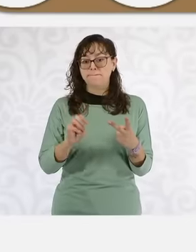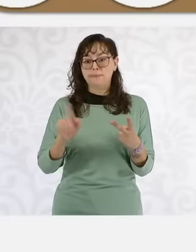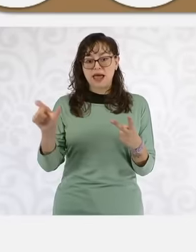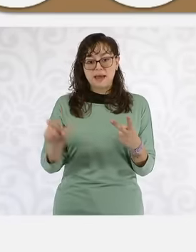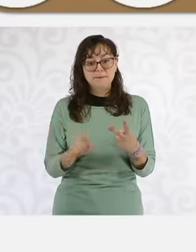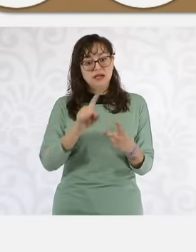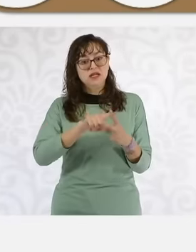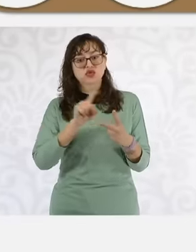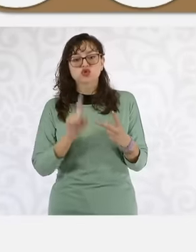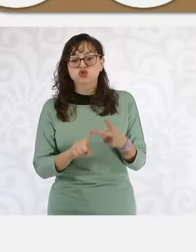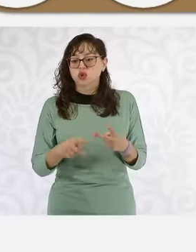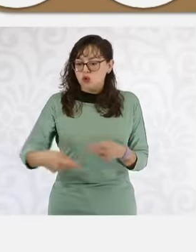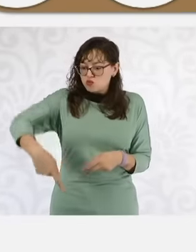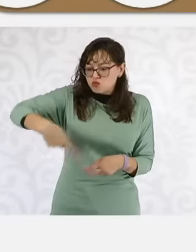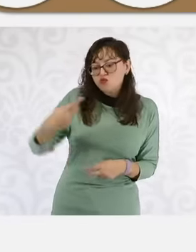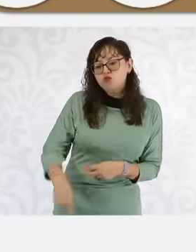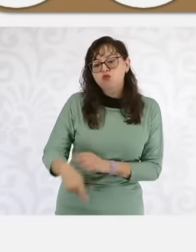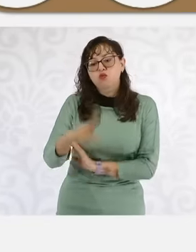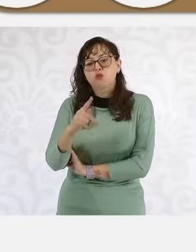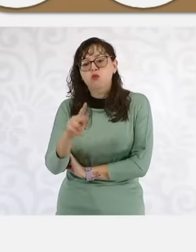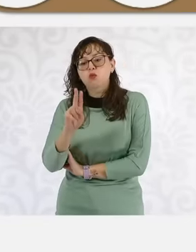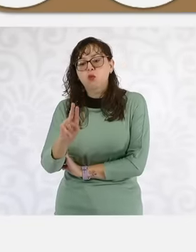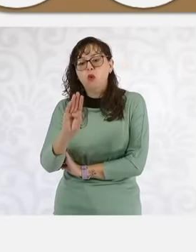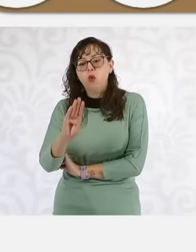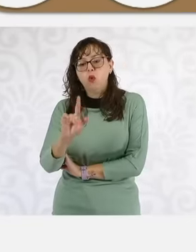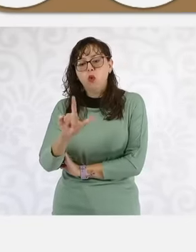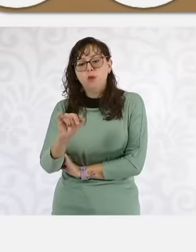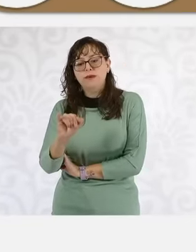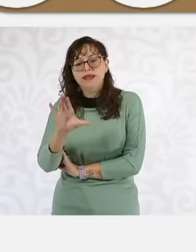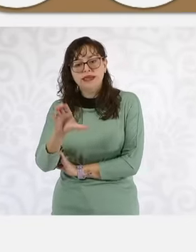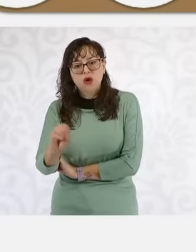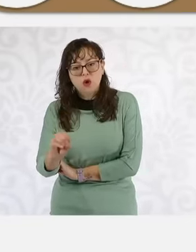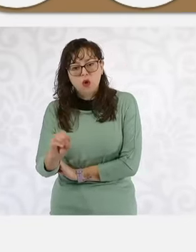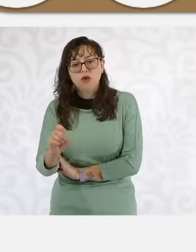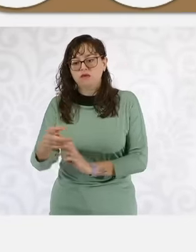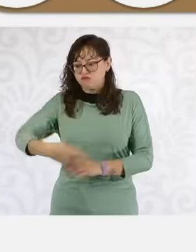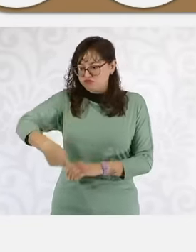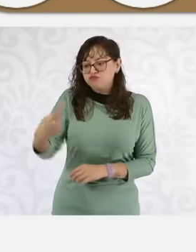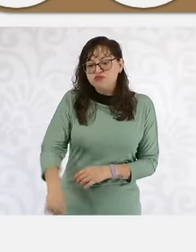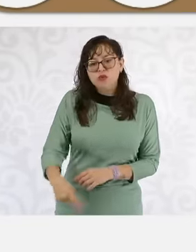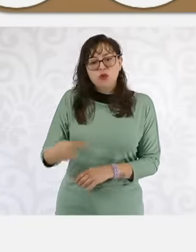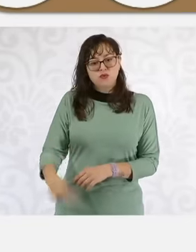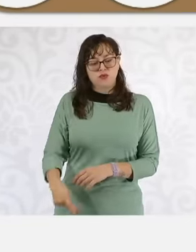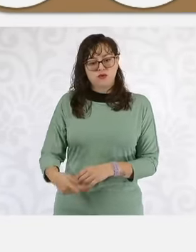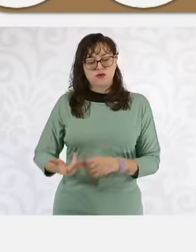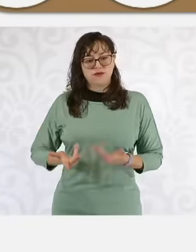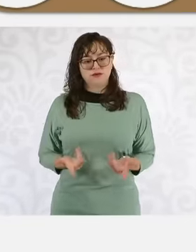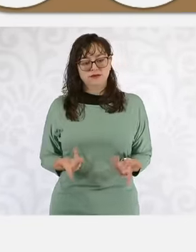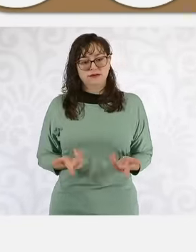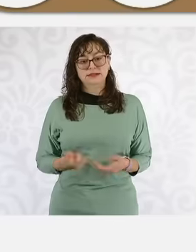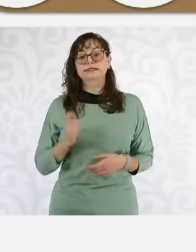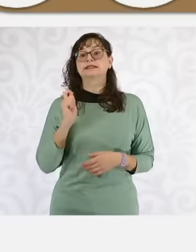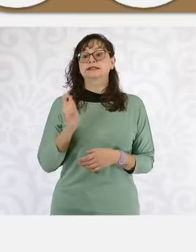give them back their public character as public companies of the State. What does it mean that